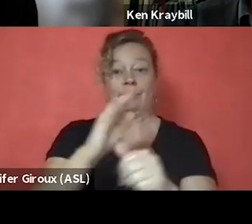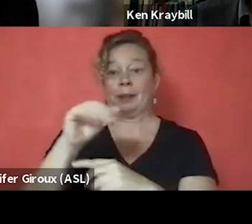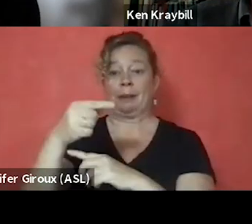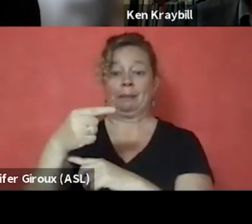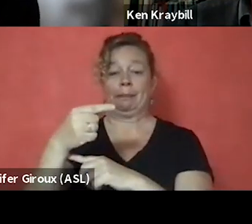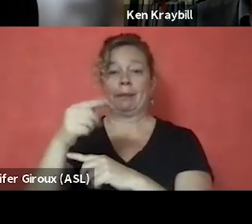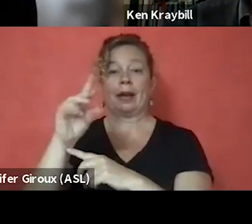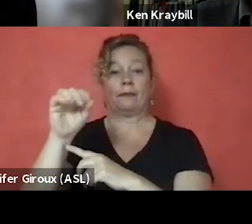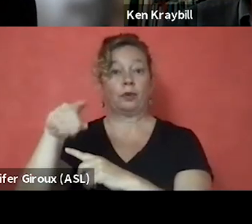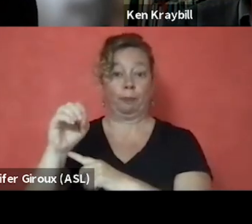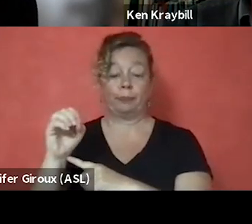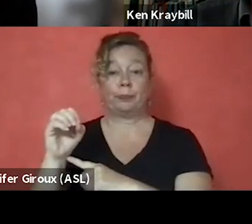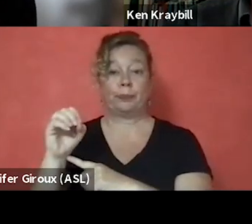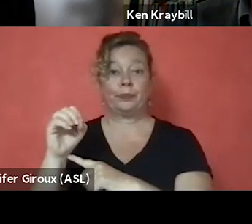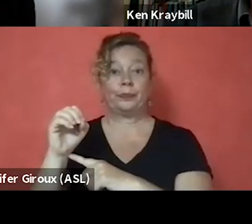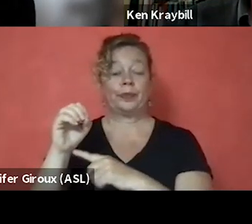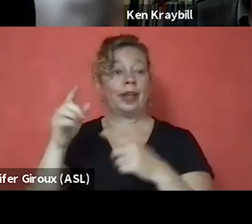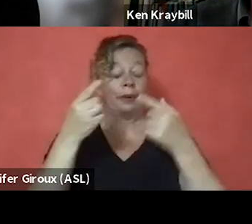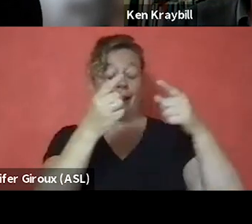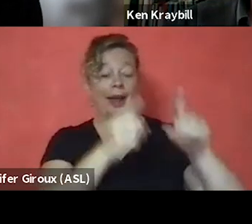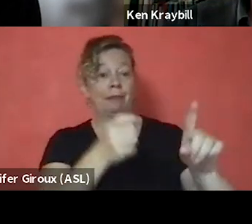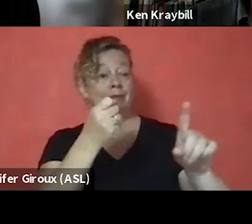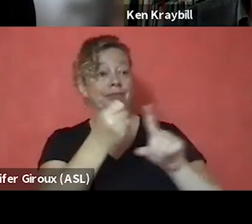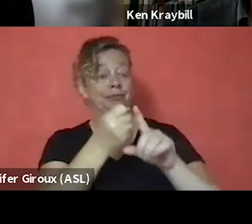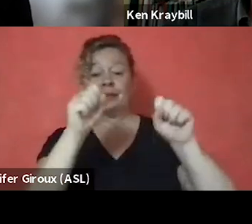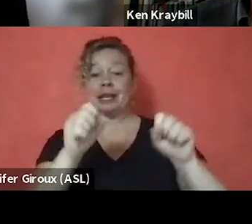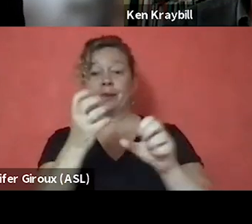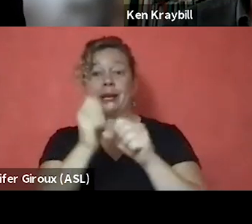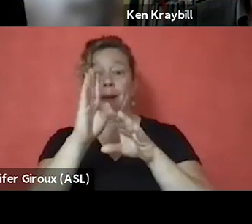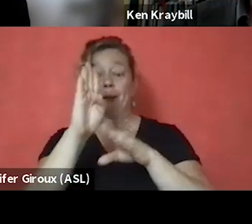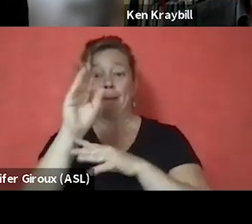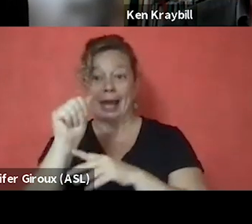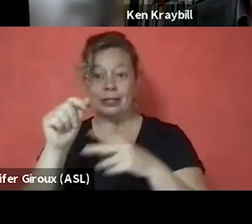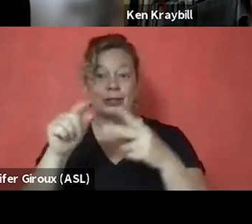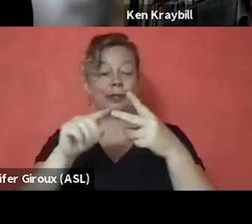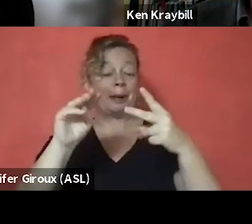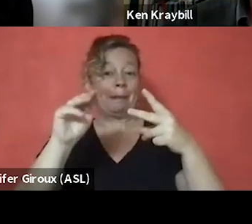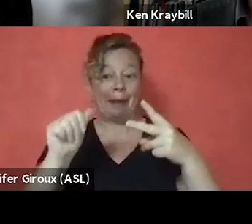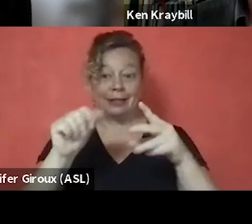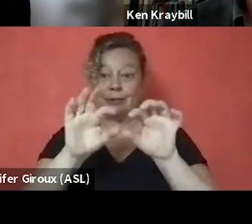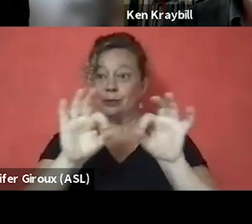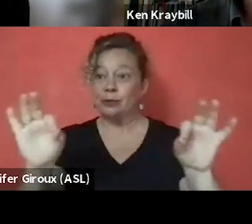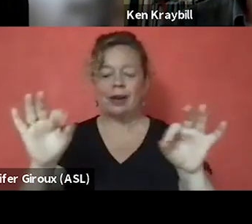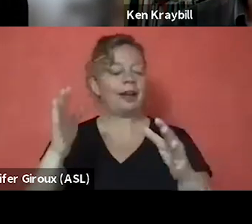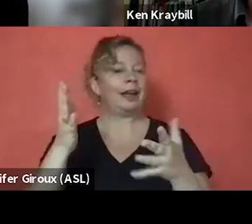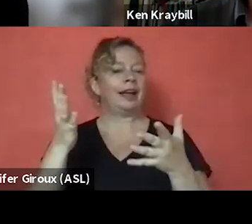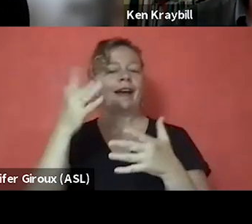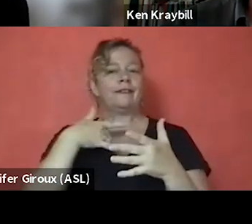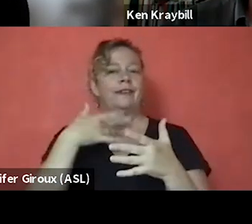I was able to get a bachelor's and then I went and got a master's degree. And I was really excited because I felt like those things would help me